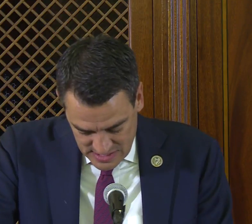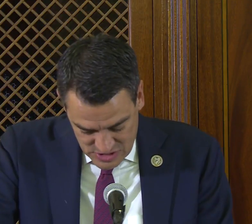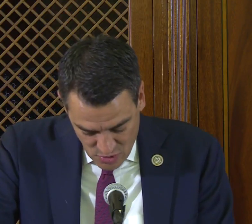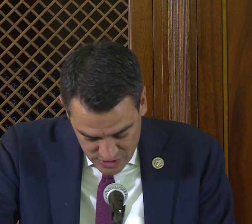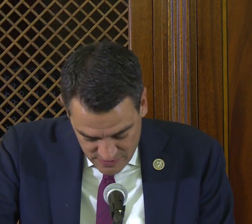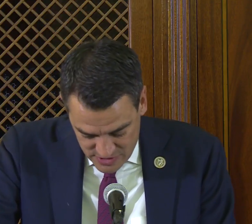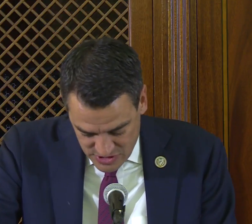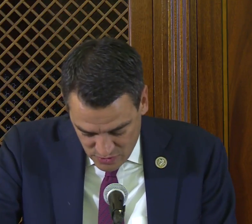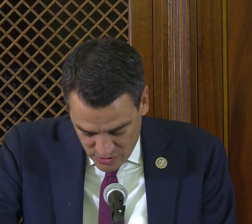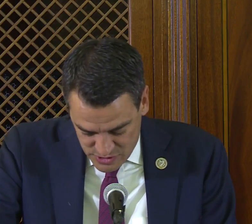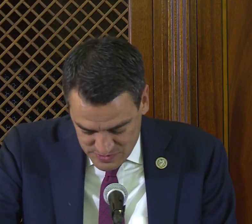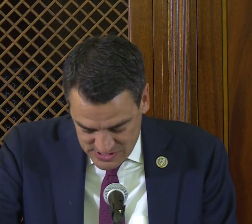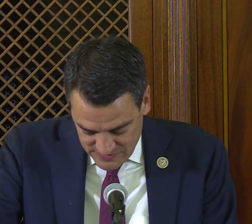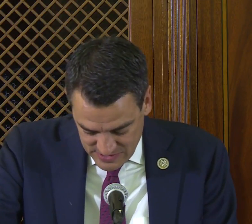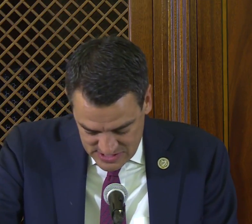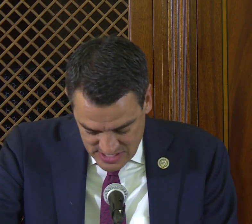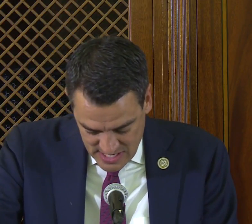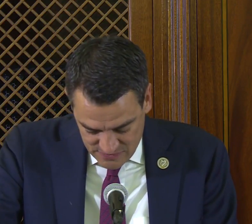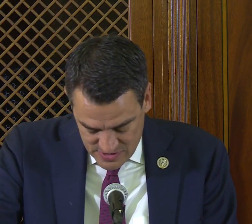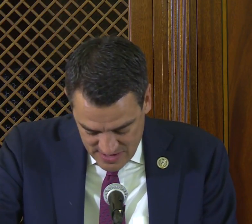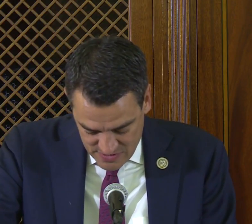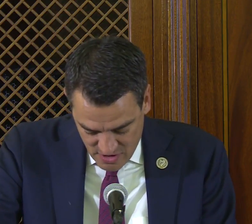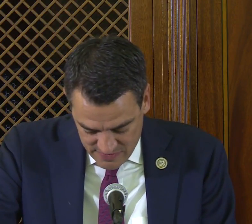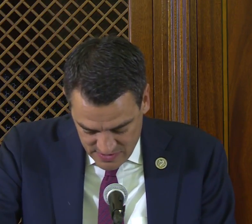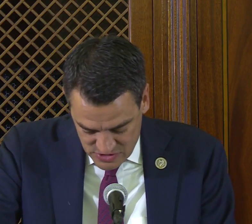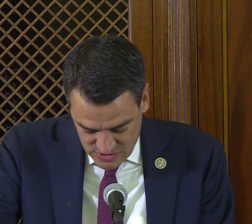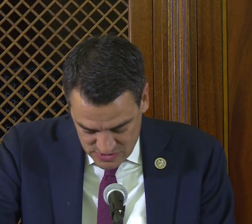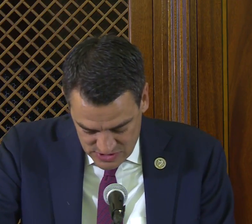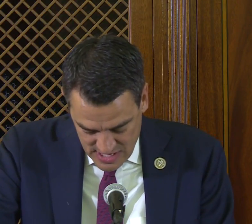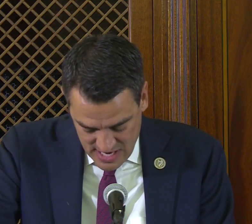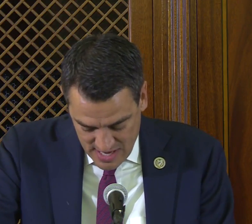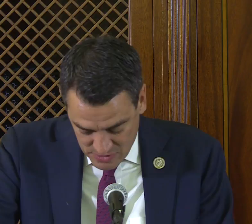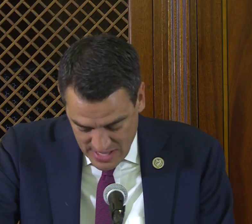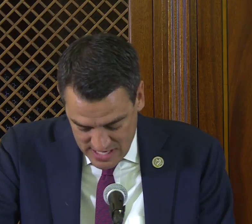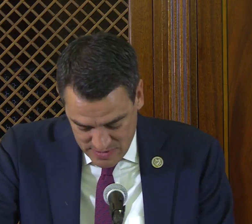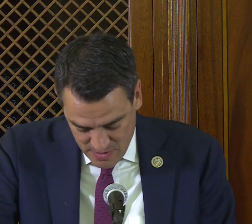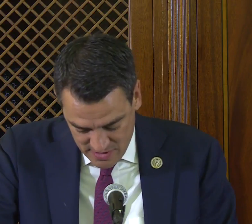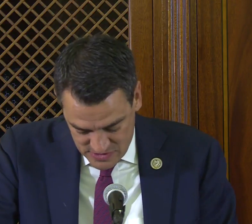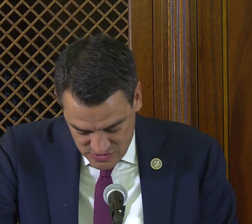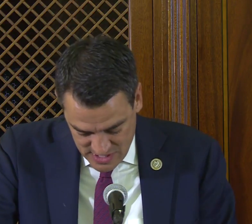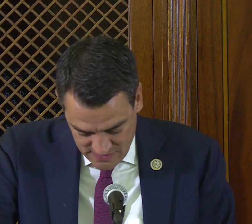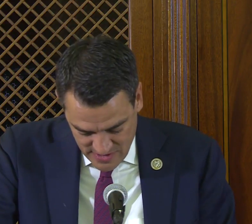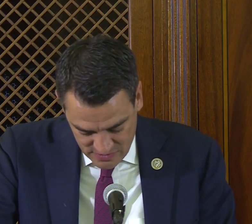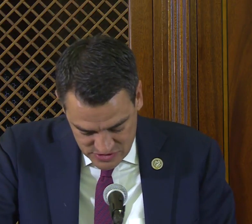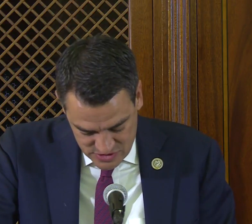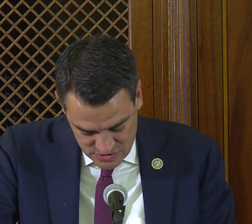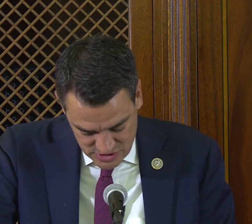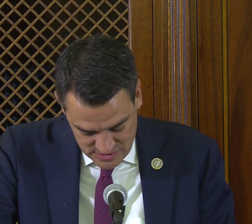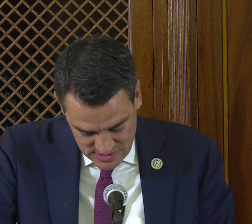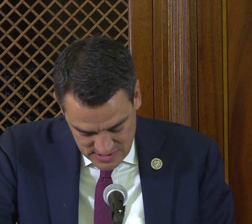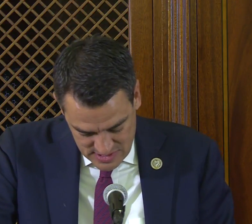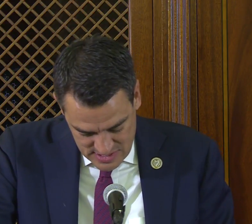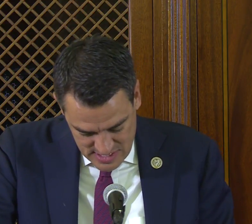It's the only university in the world specifically designed for deaf and hard of hearing students, and I am glad to be a part of this unique and vital institution.